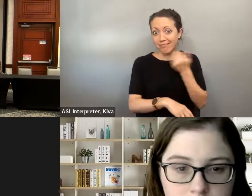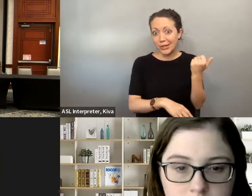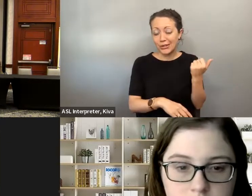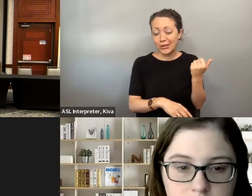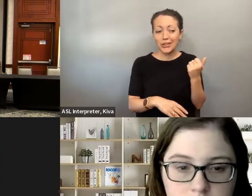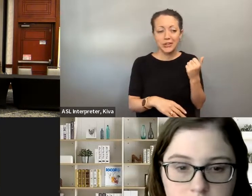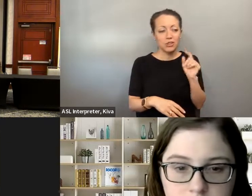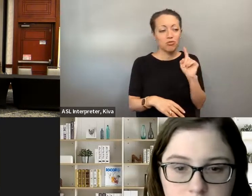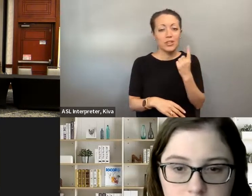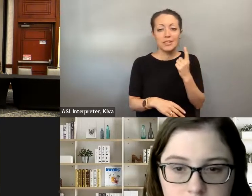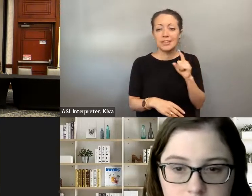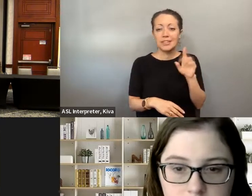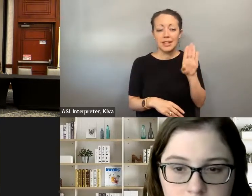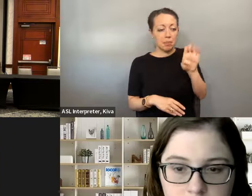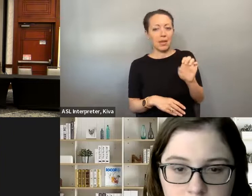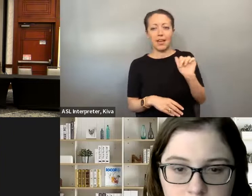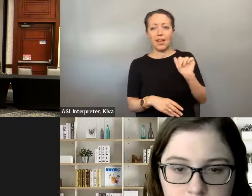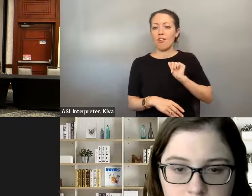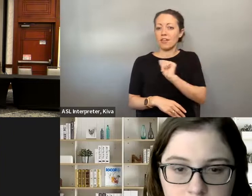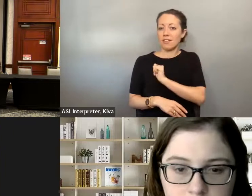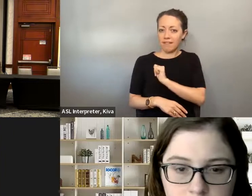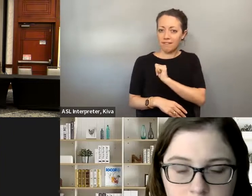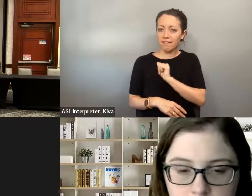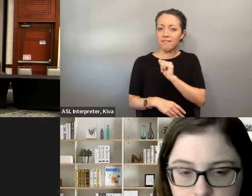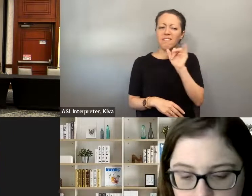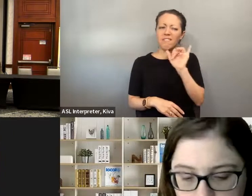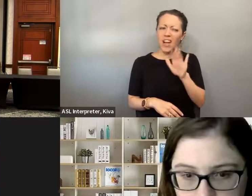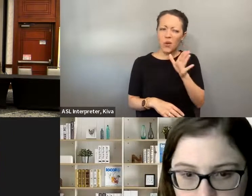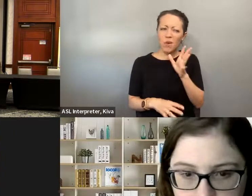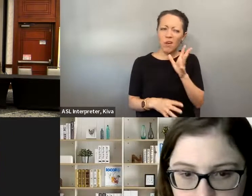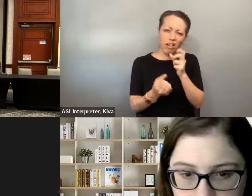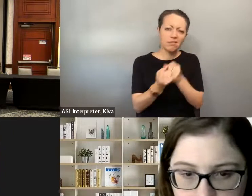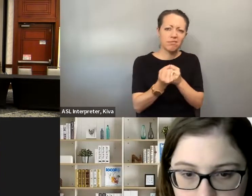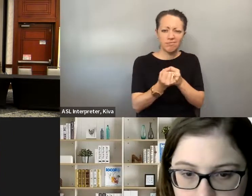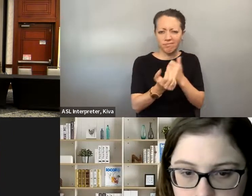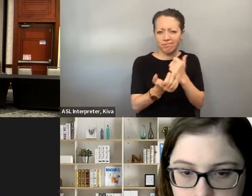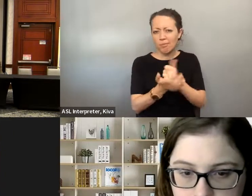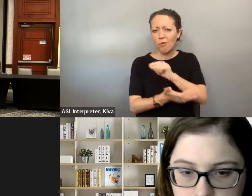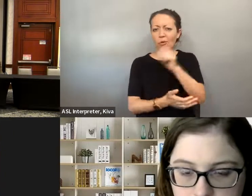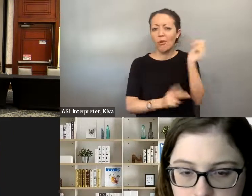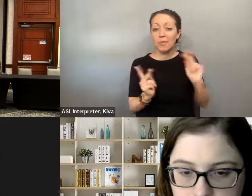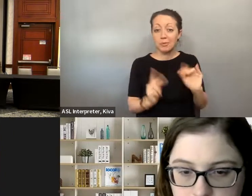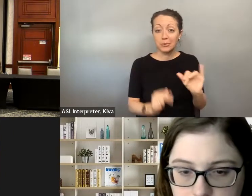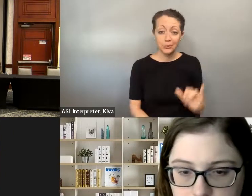disabilities running for office and making our world a